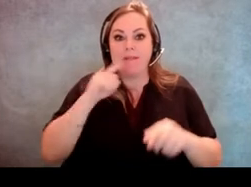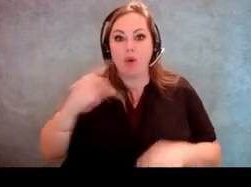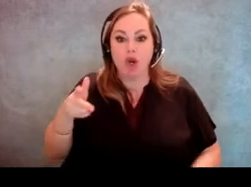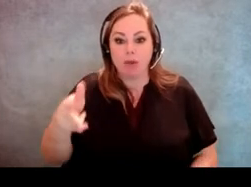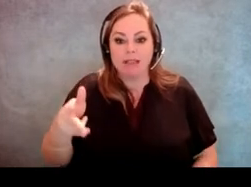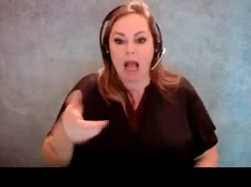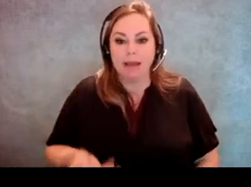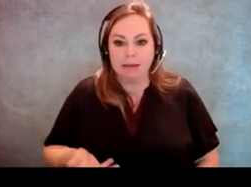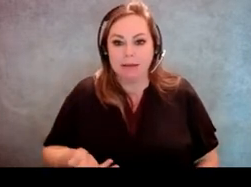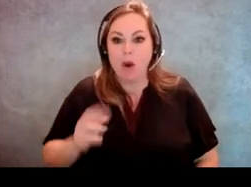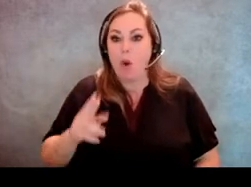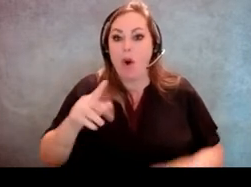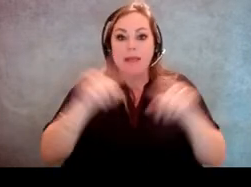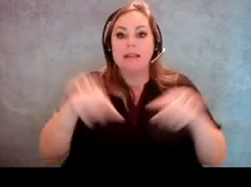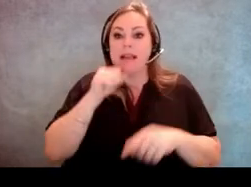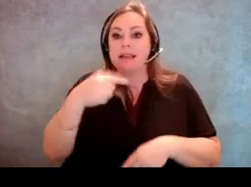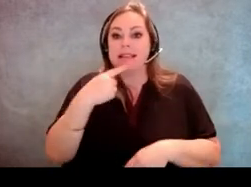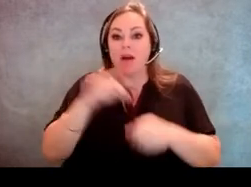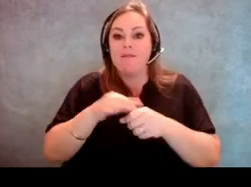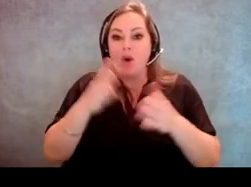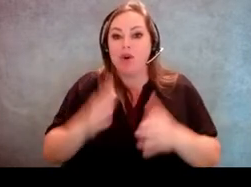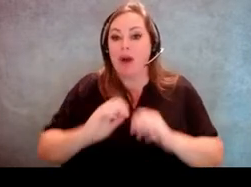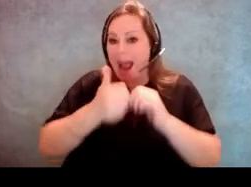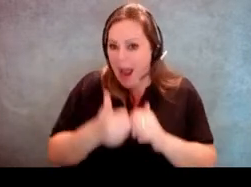the sign doesn't tell the voter how to notify